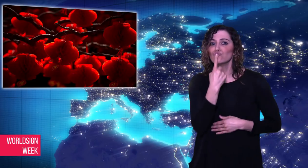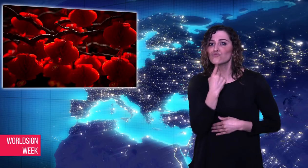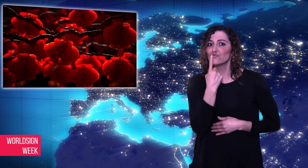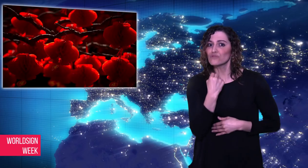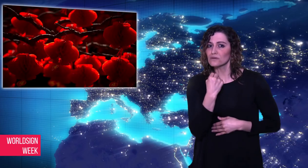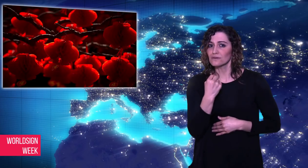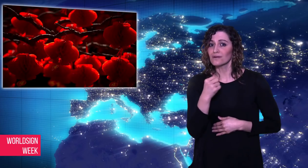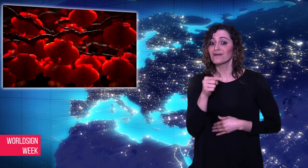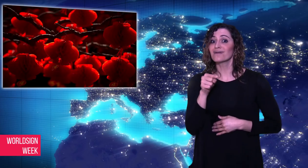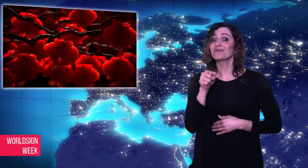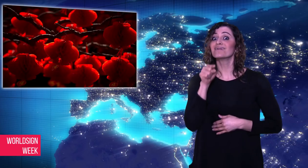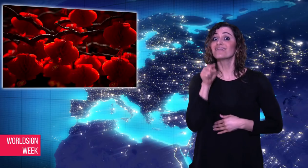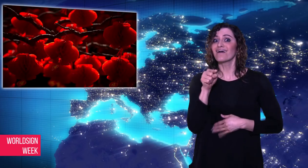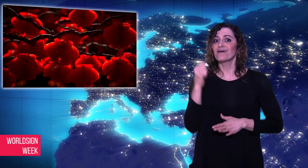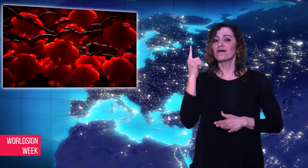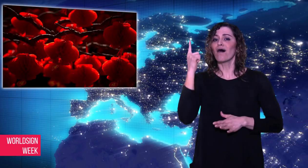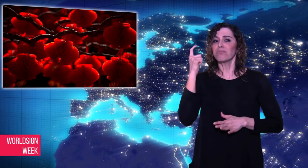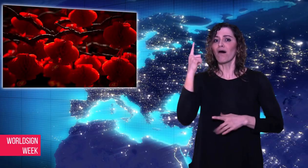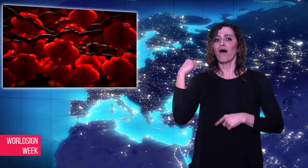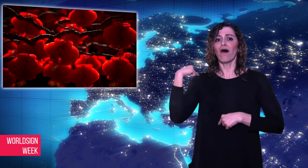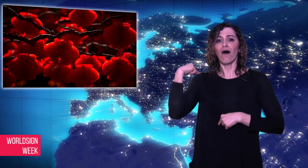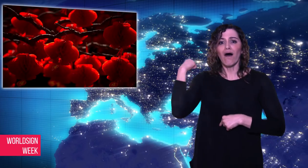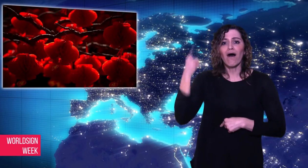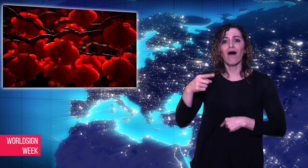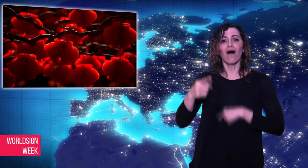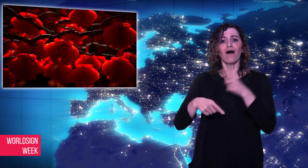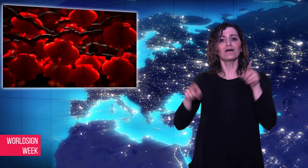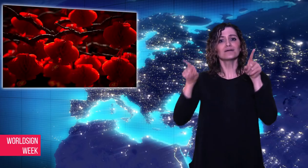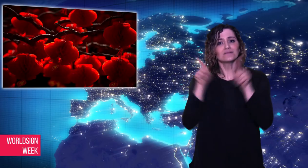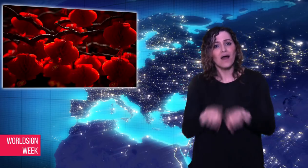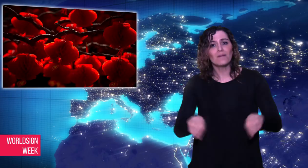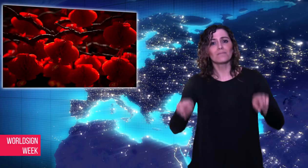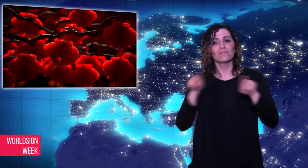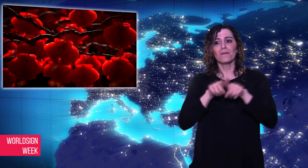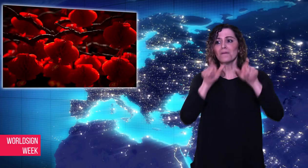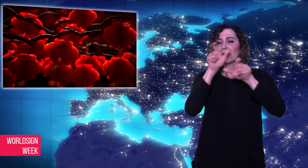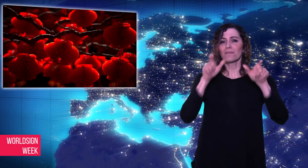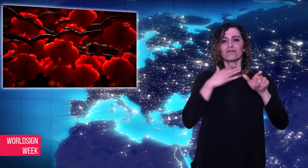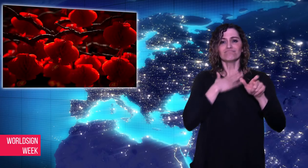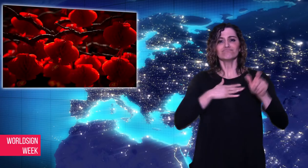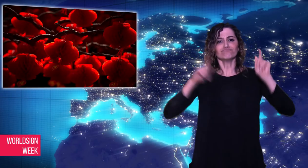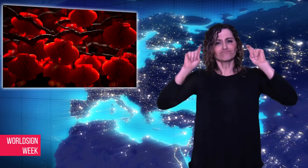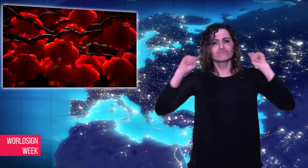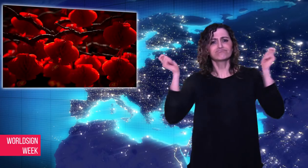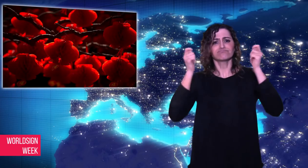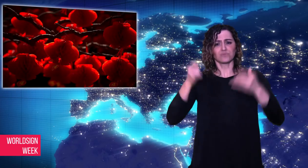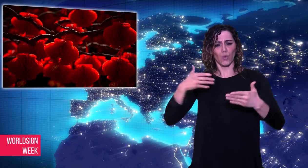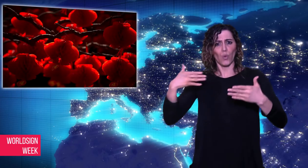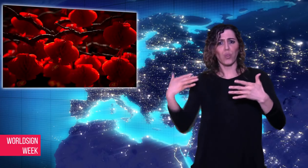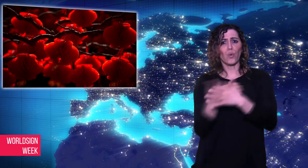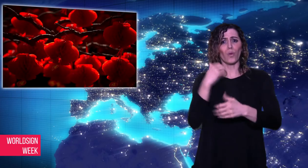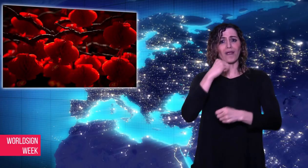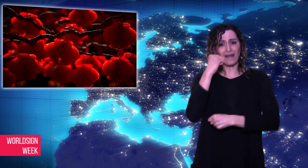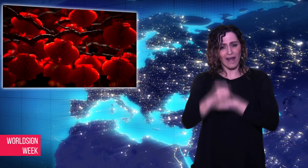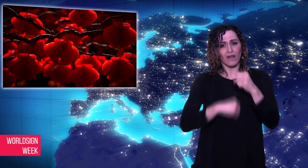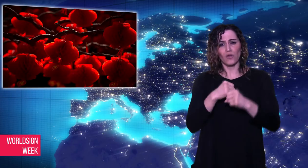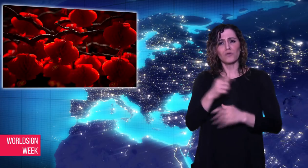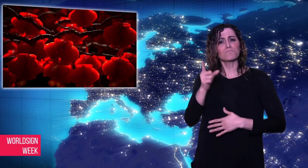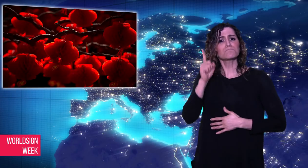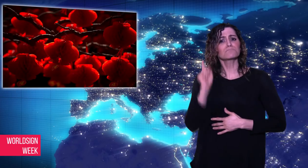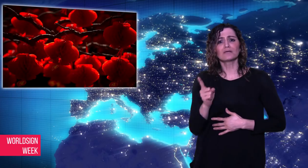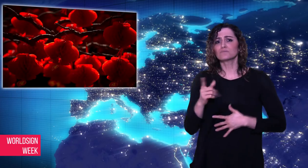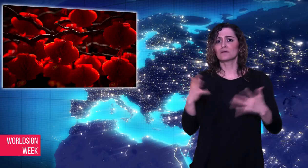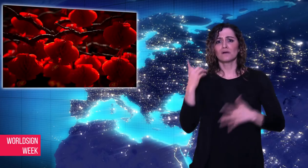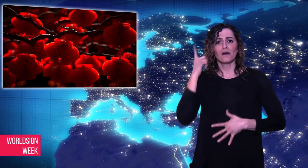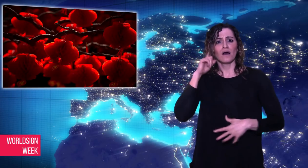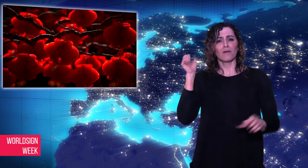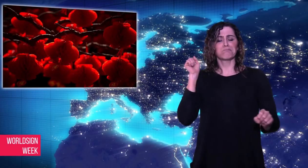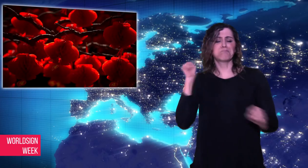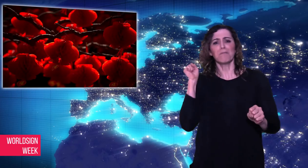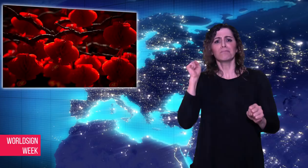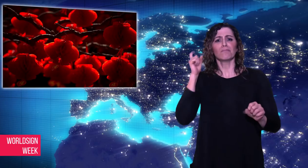then, people celebrated the new year with